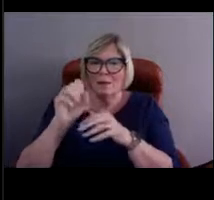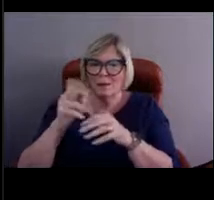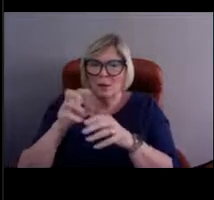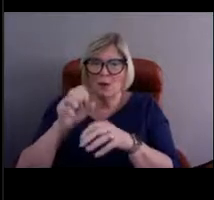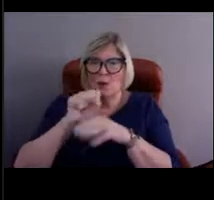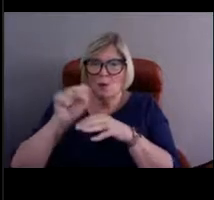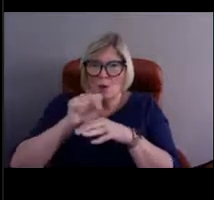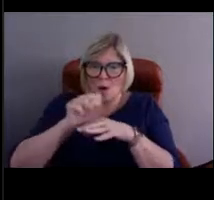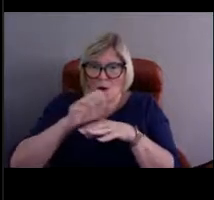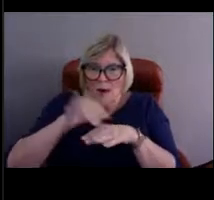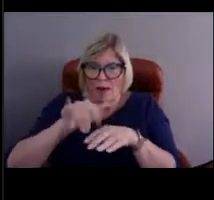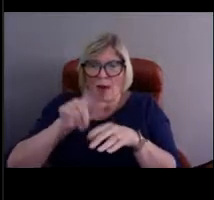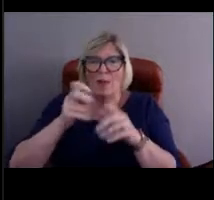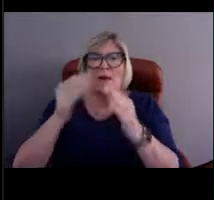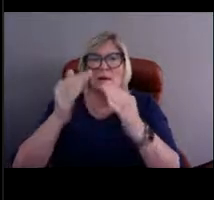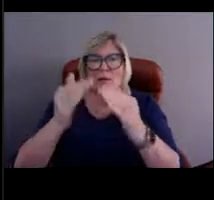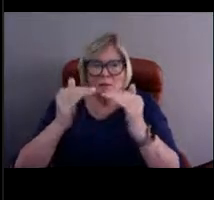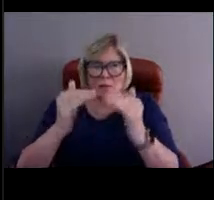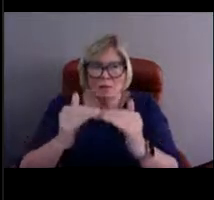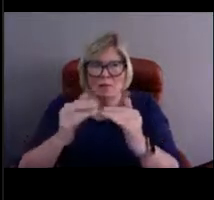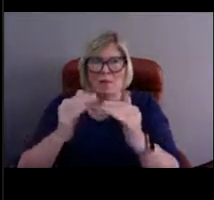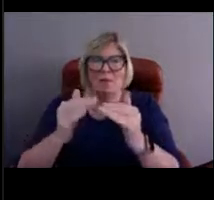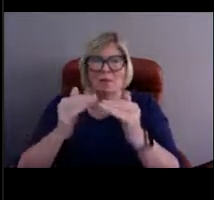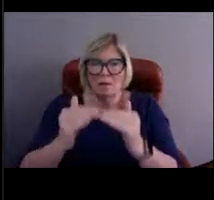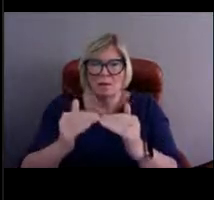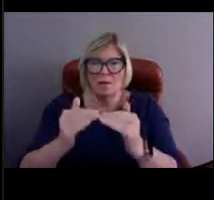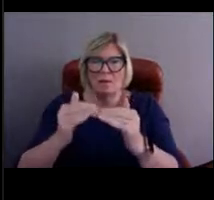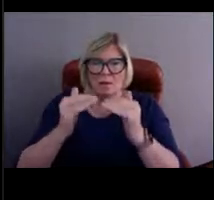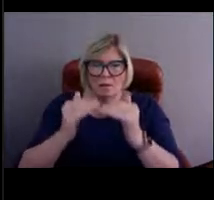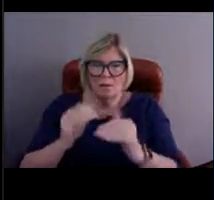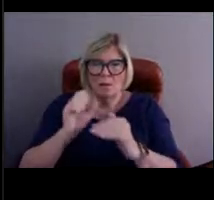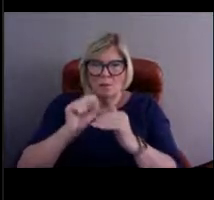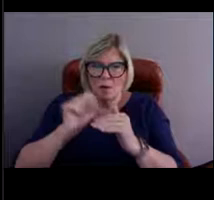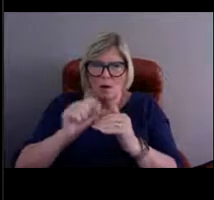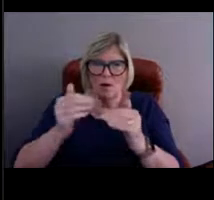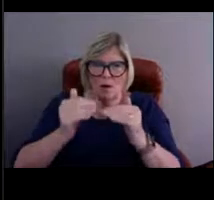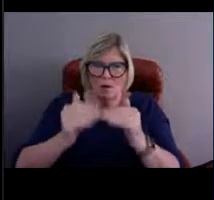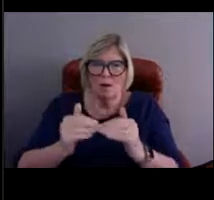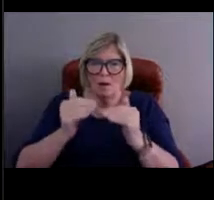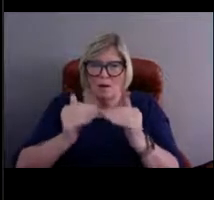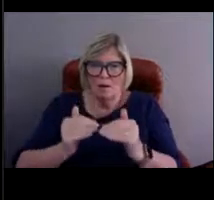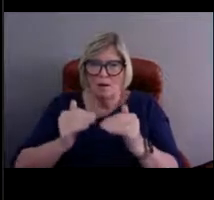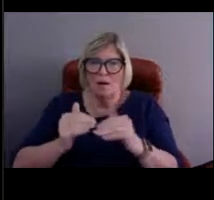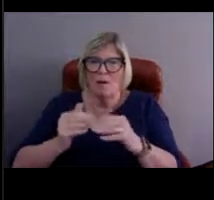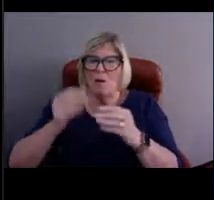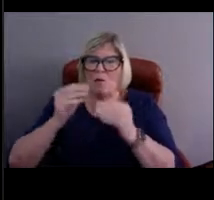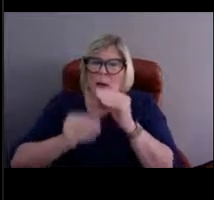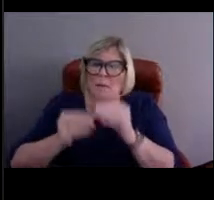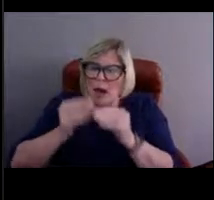down that line all the way to that bottom yellow icon. And they service each buoy along that line.